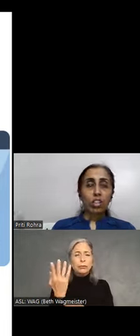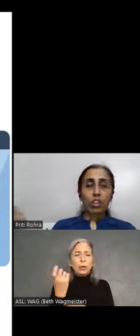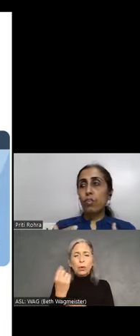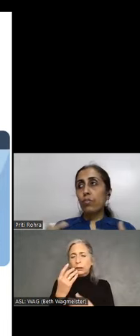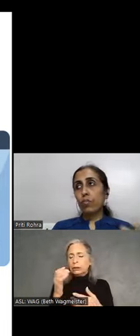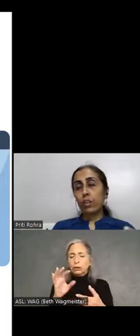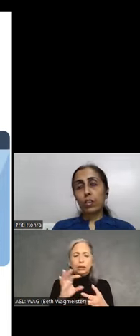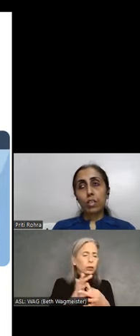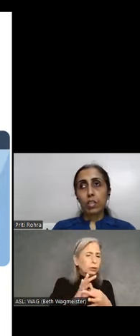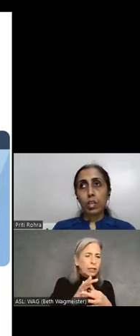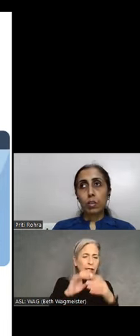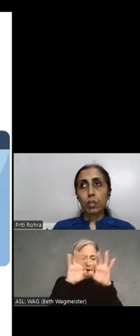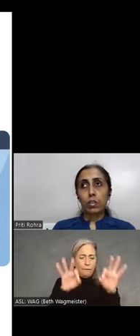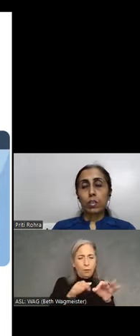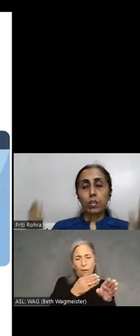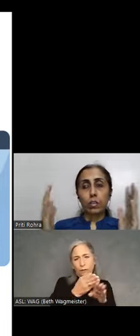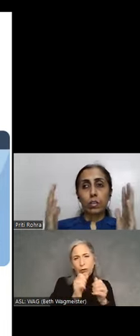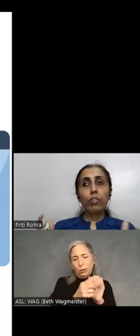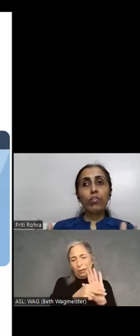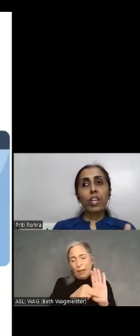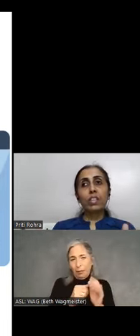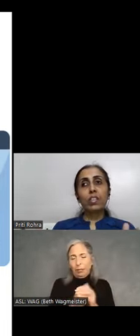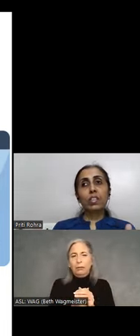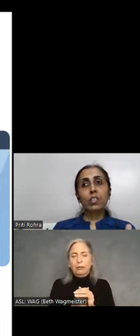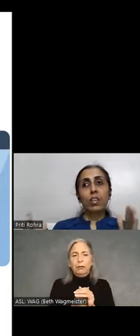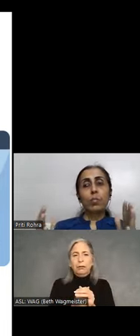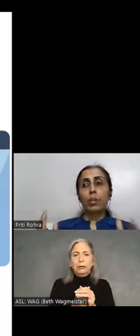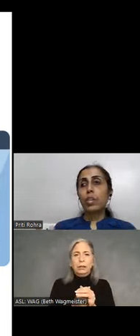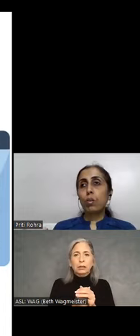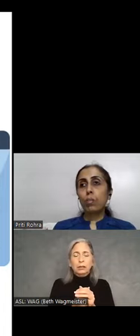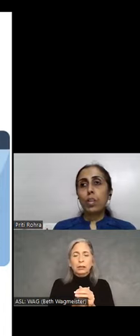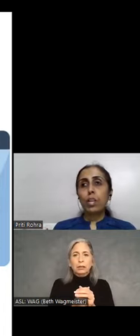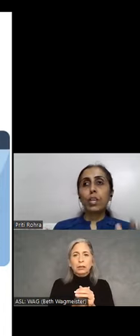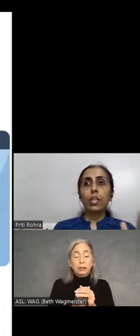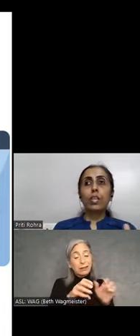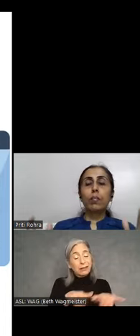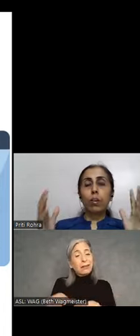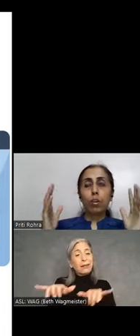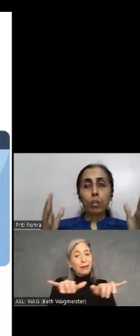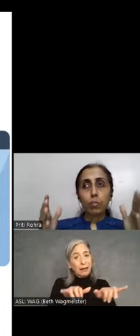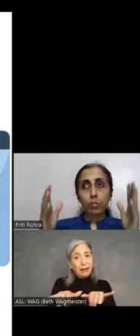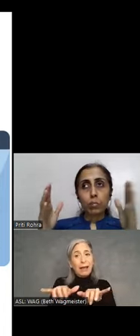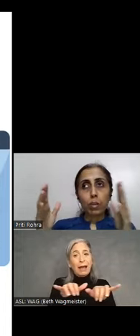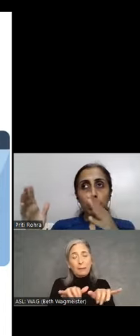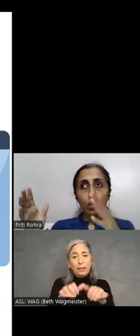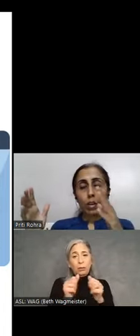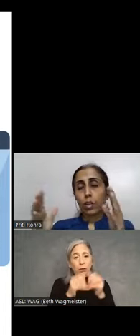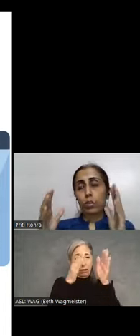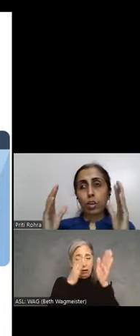a form field with its label. You will find this pretty commonly in columns with multiple -- sorry,